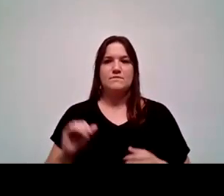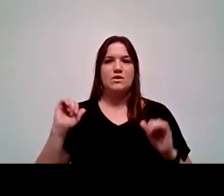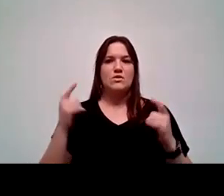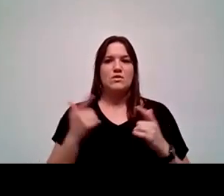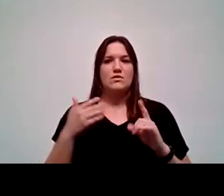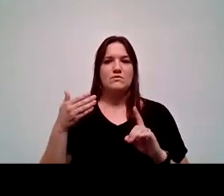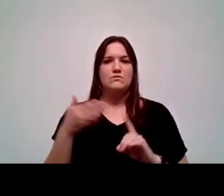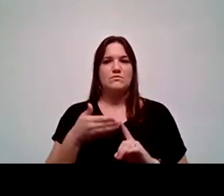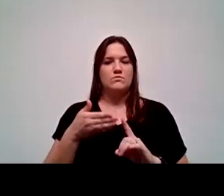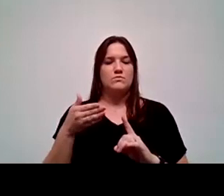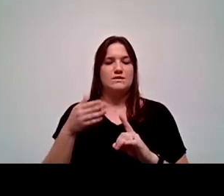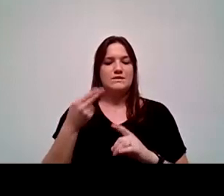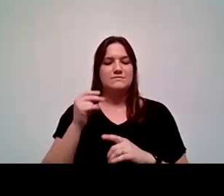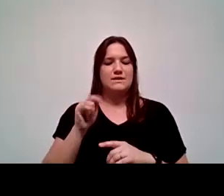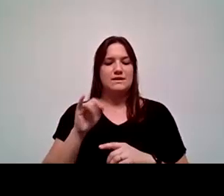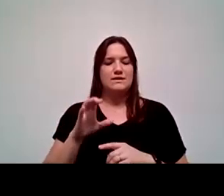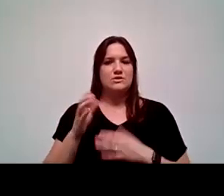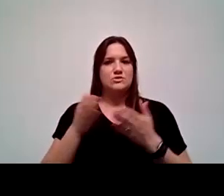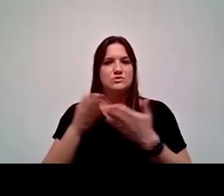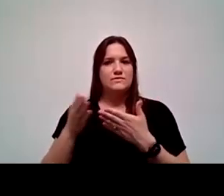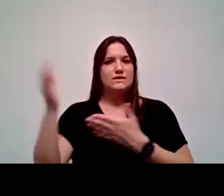Hispanics servingness in terms of the murals primarily.